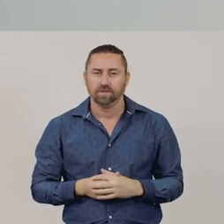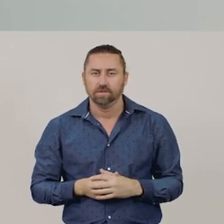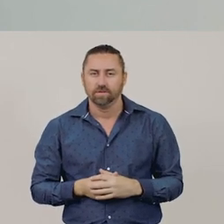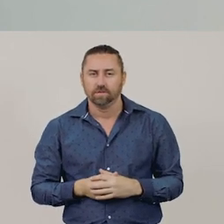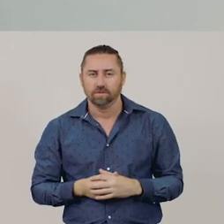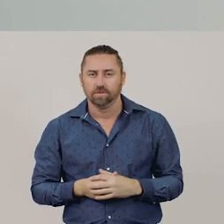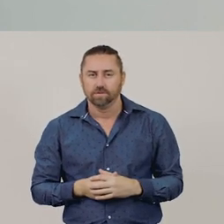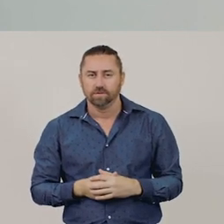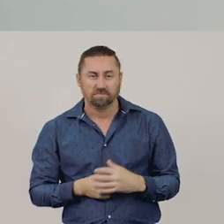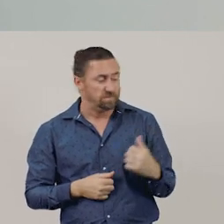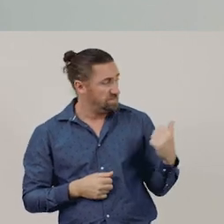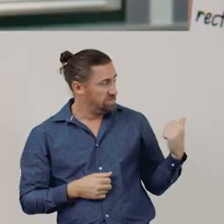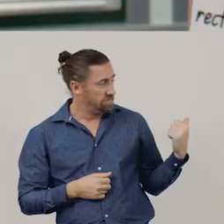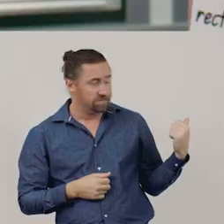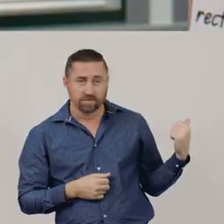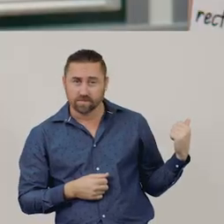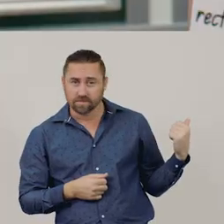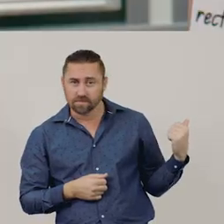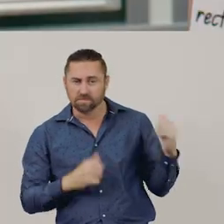This object is a type of pyramid.